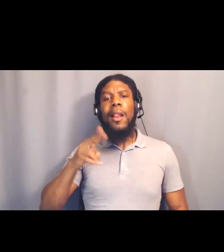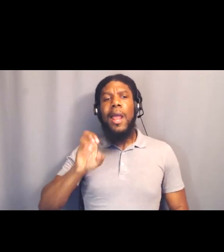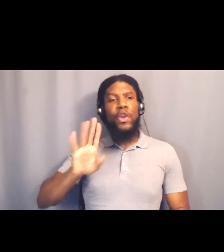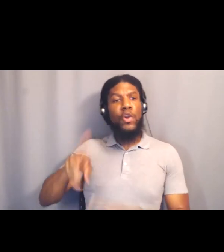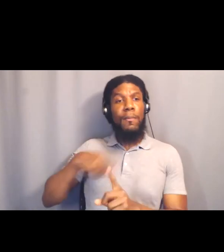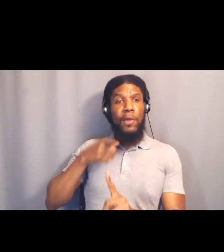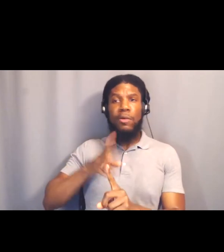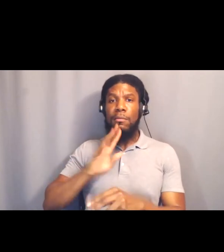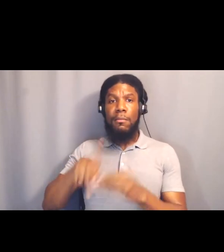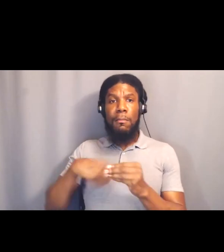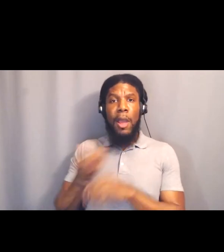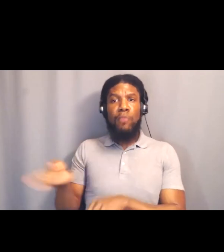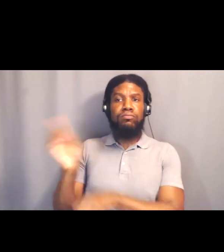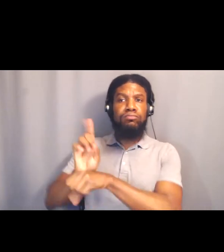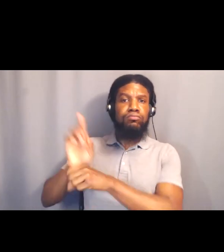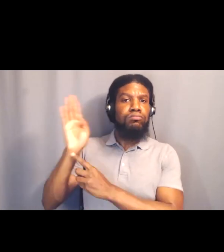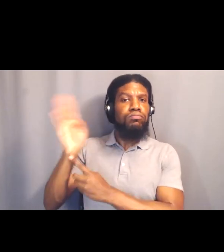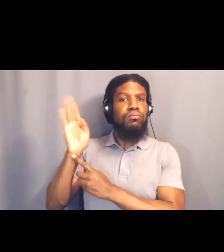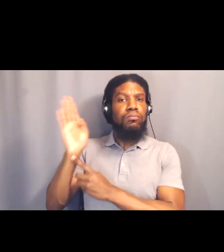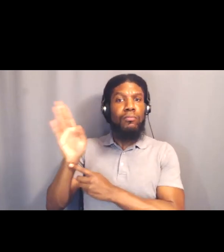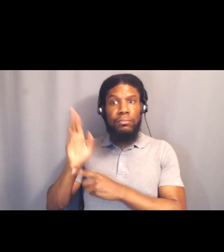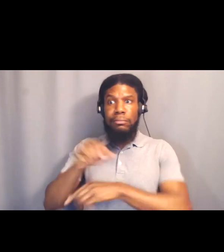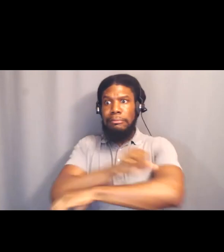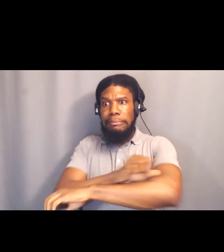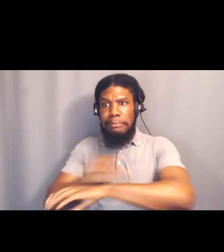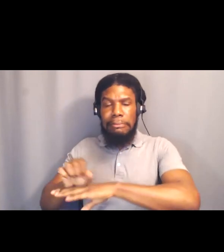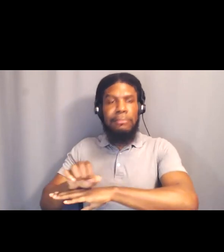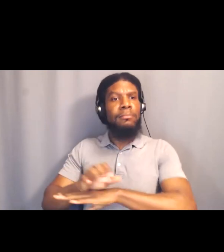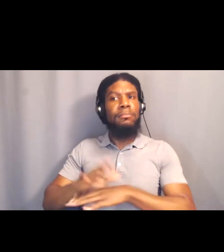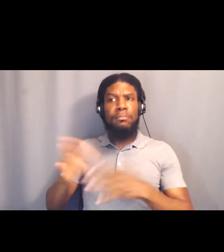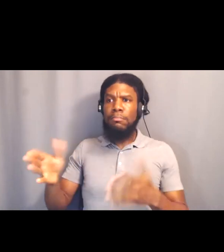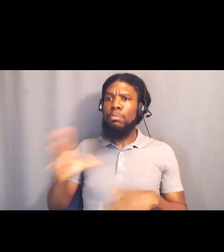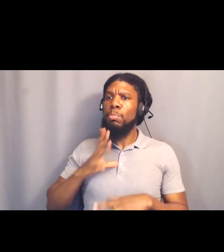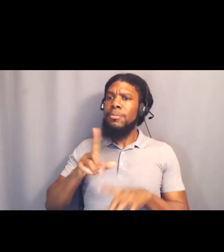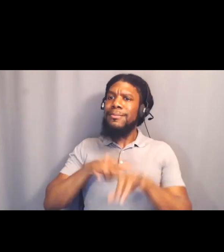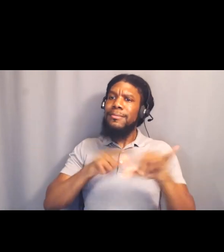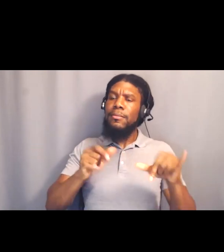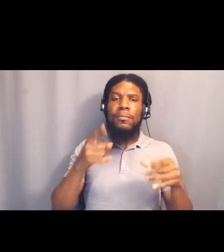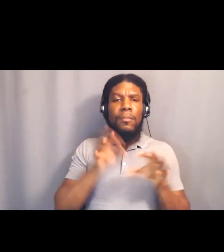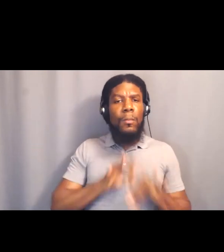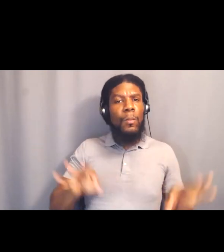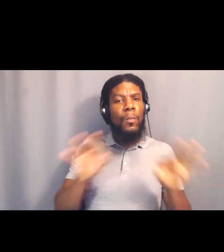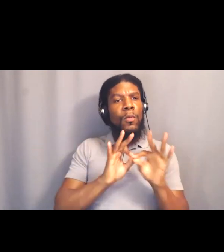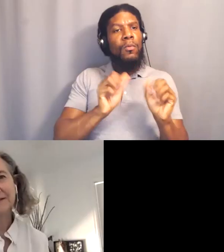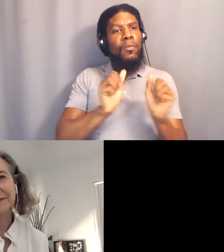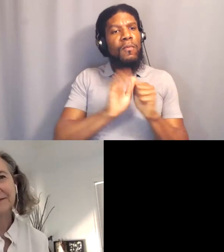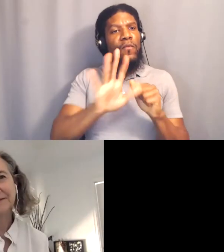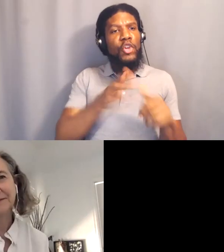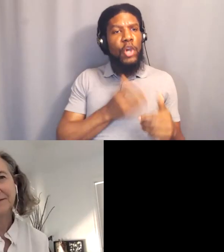speaking your small circles, speaking those interactions that you have with your neighbors and people that and love,